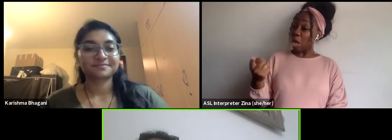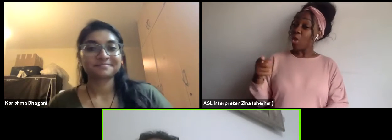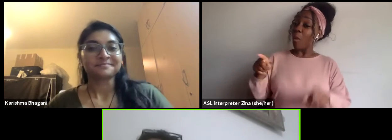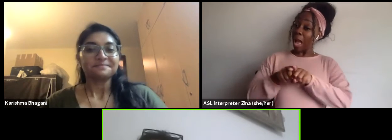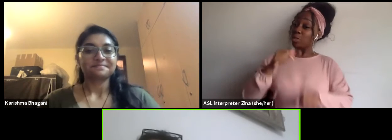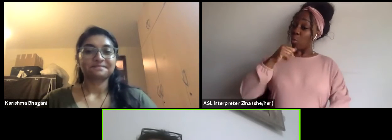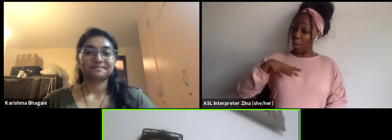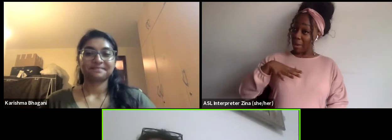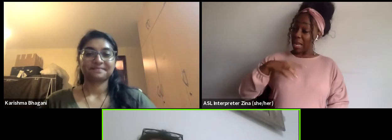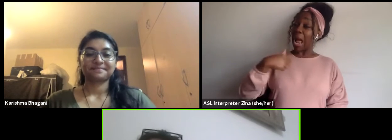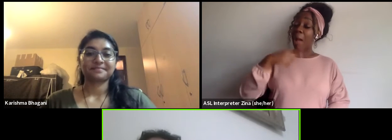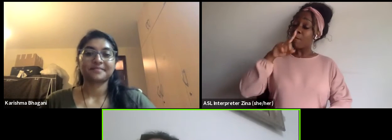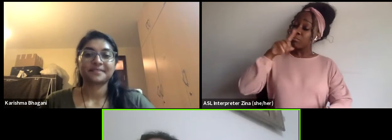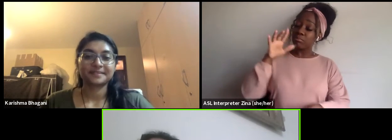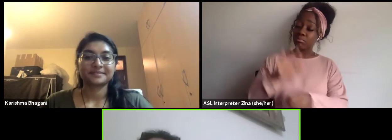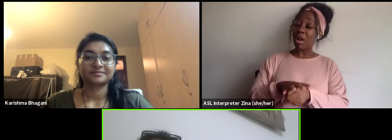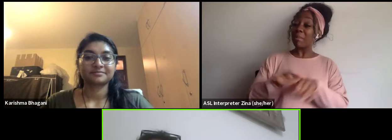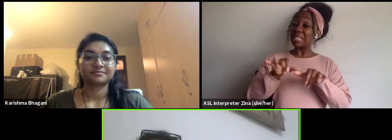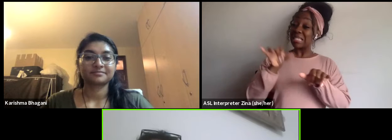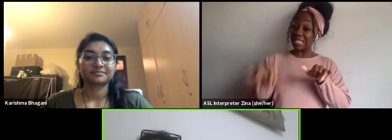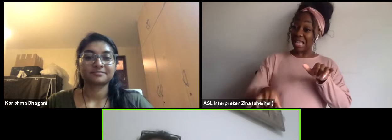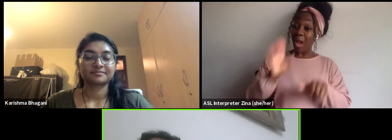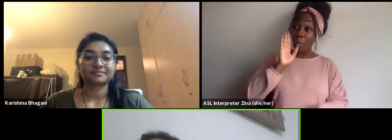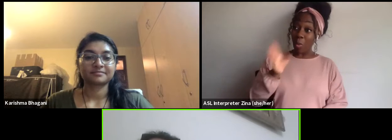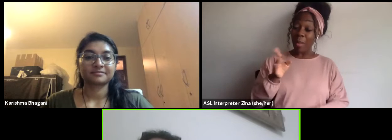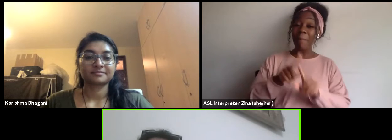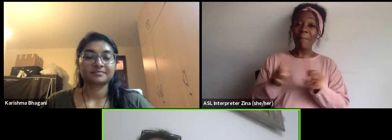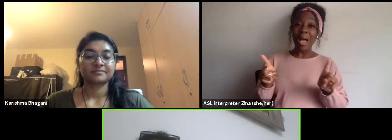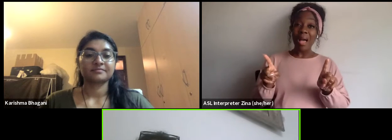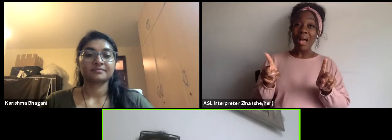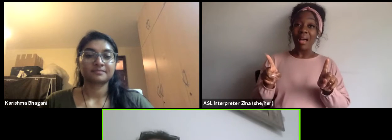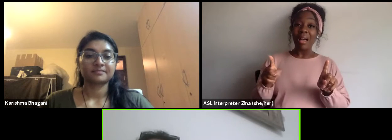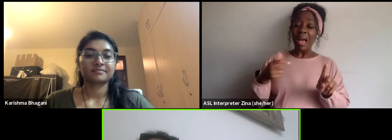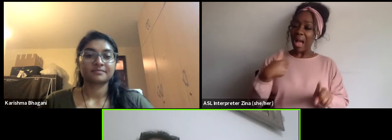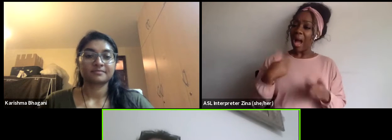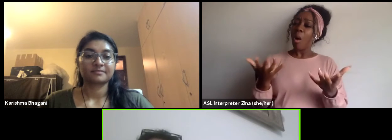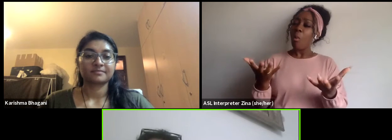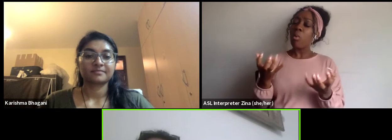but I asked for 10 minutes of your time